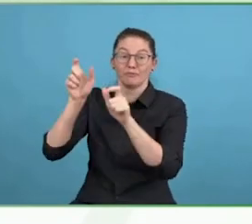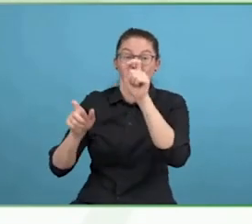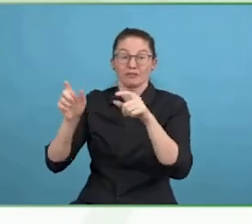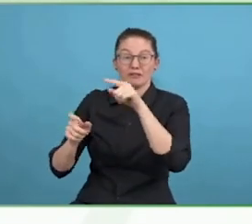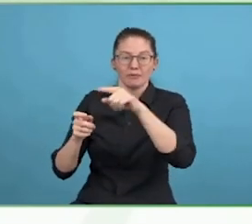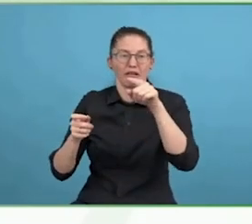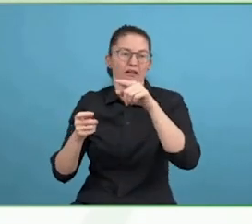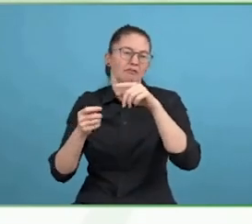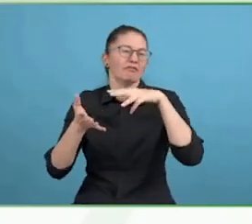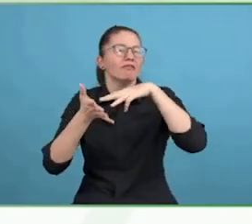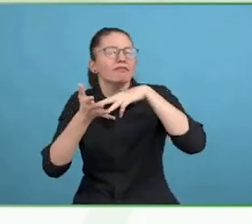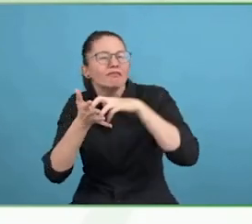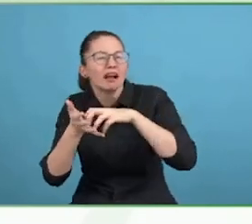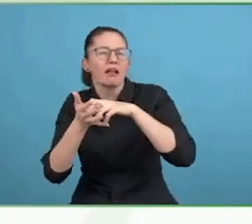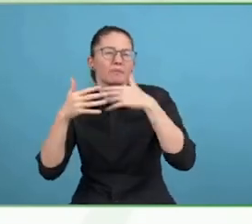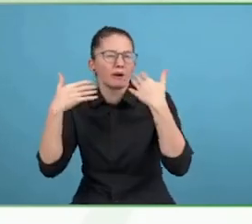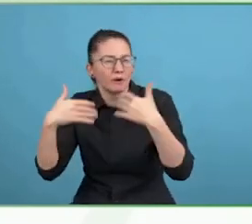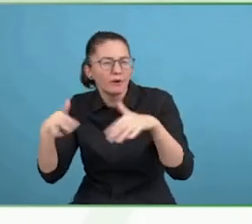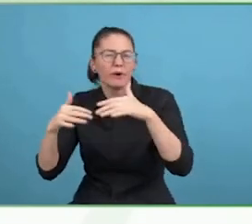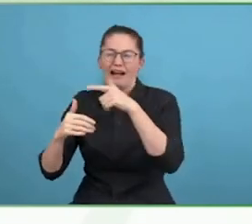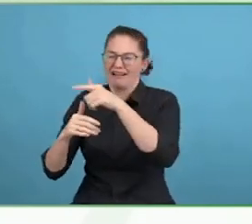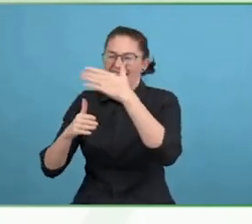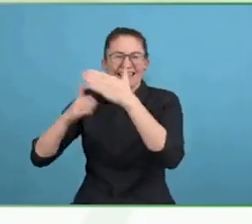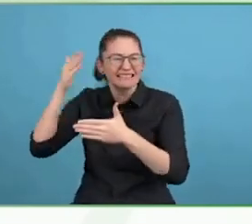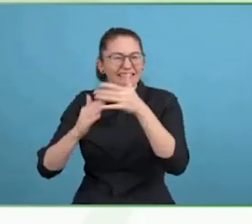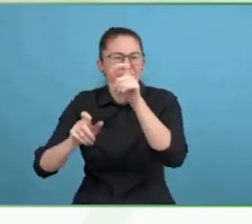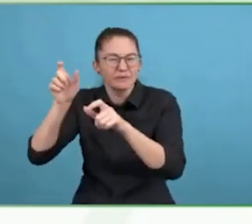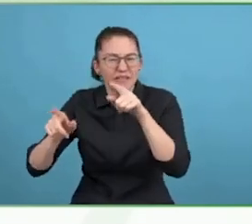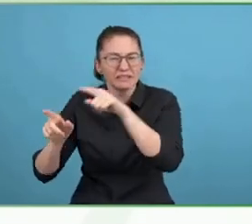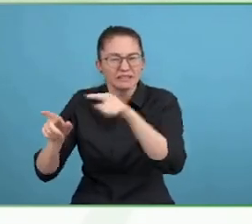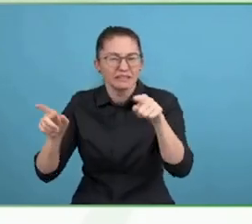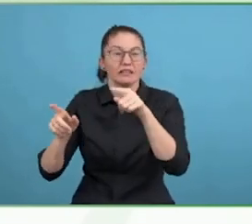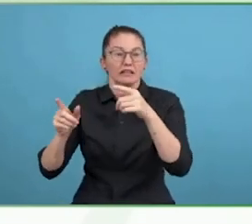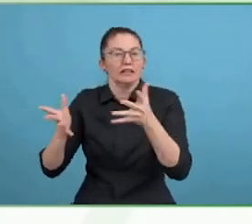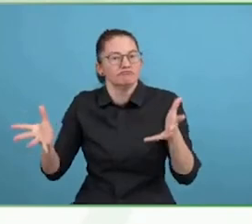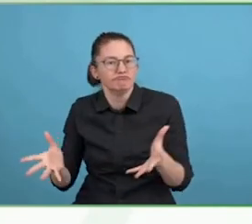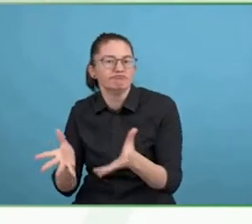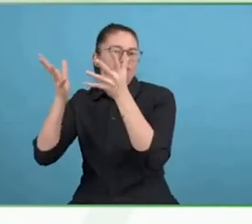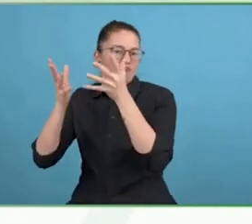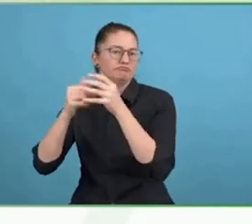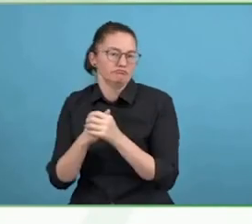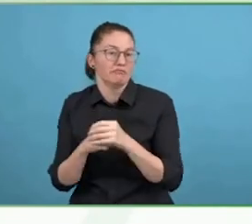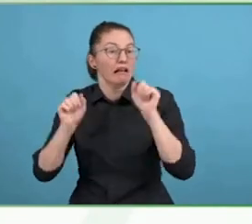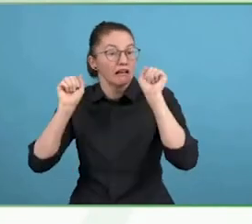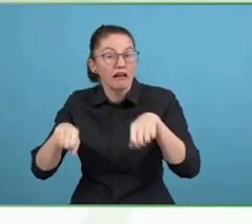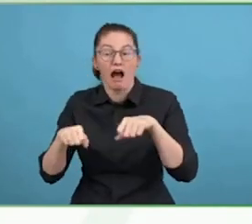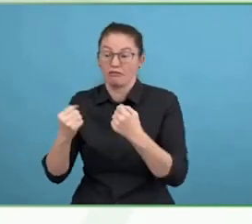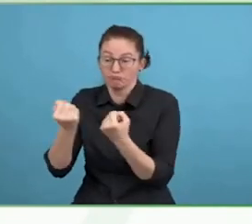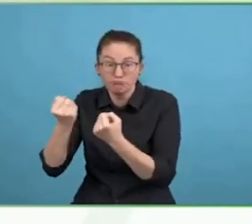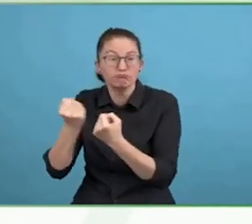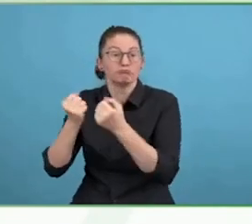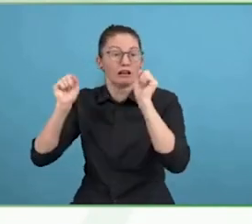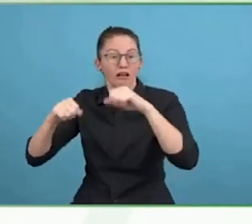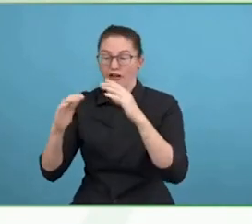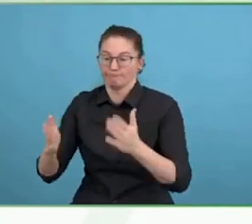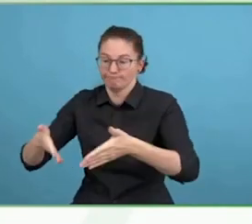I will lodge into the next point. The first point which could you tell us a little bit please about